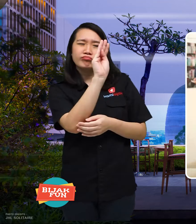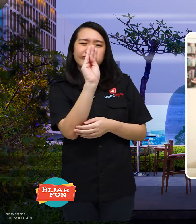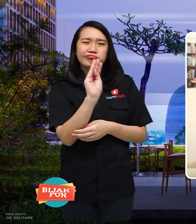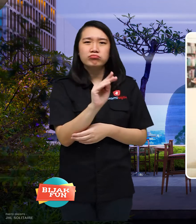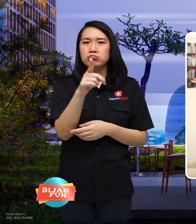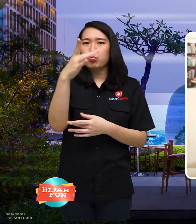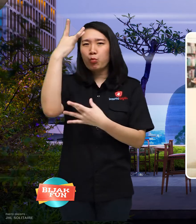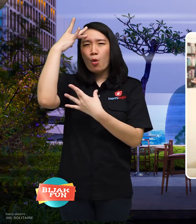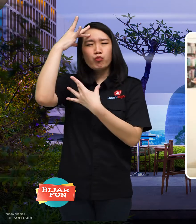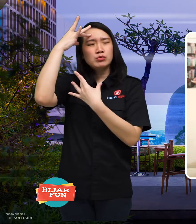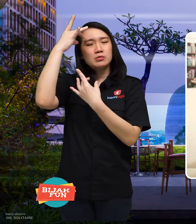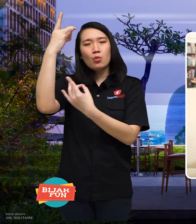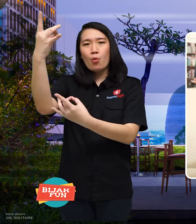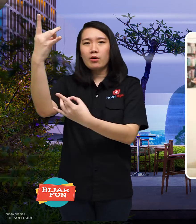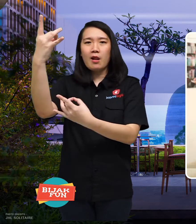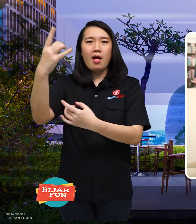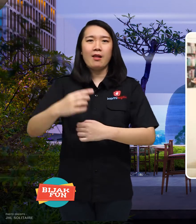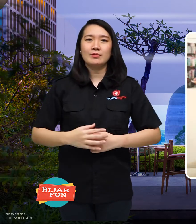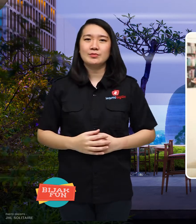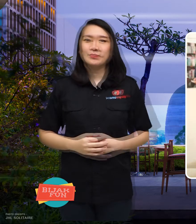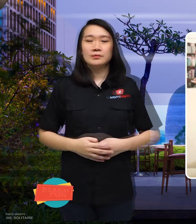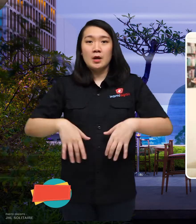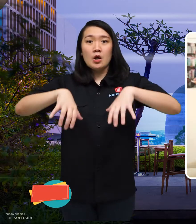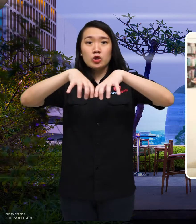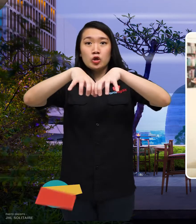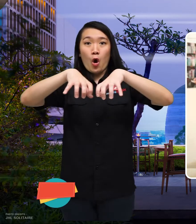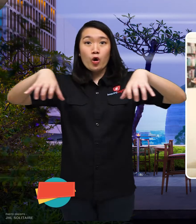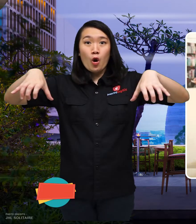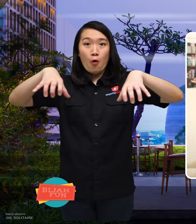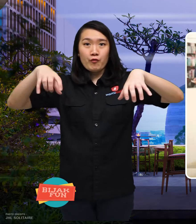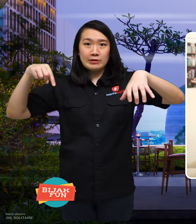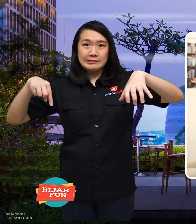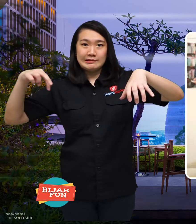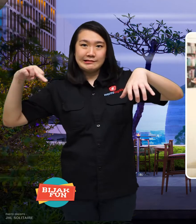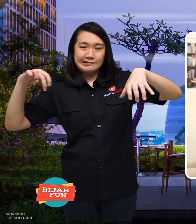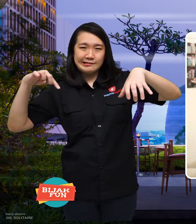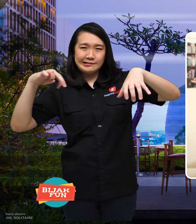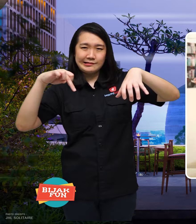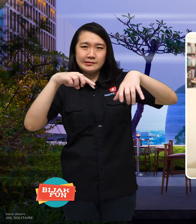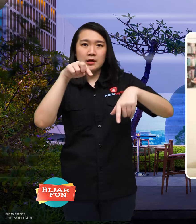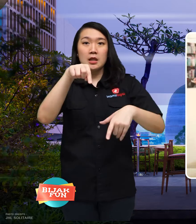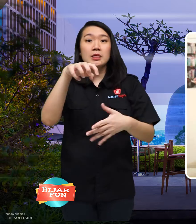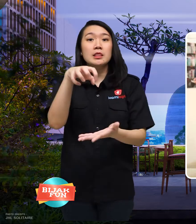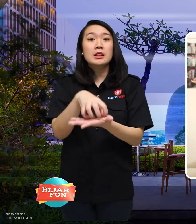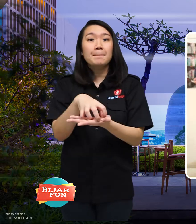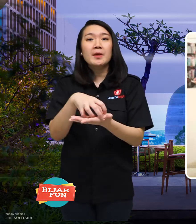It started with a walker feet in the Beijing tunnel